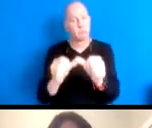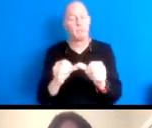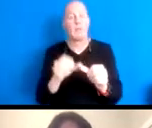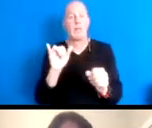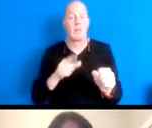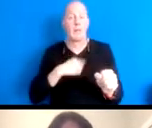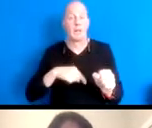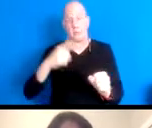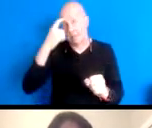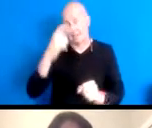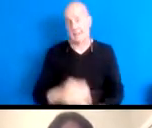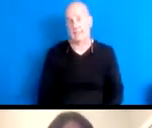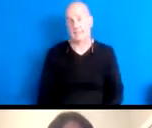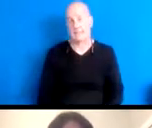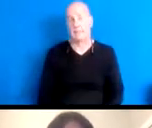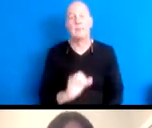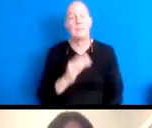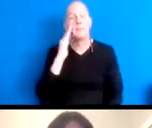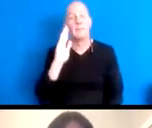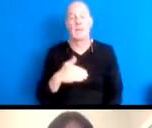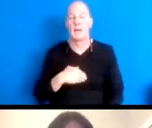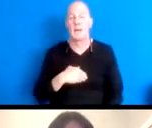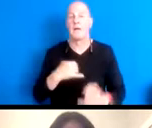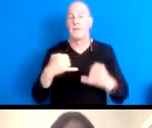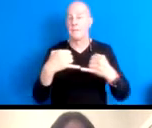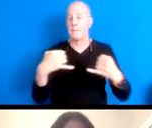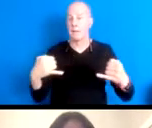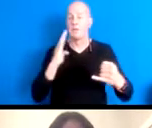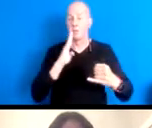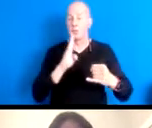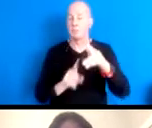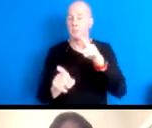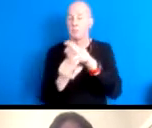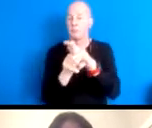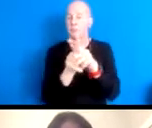16:25:19 And also know that there are boundaries that do show up, that we can always learn to honor better.